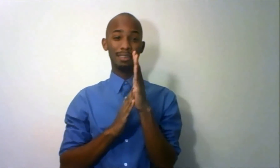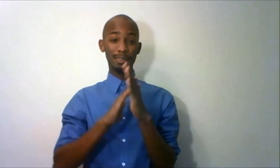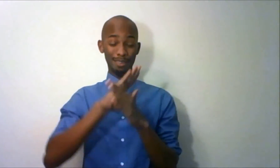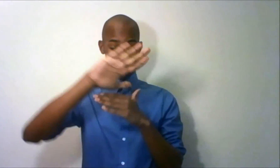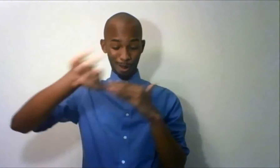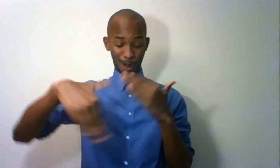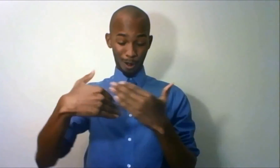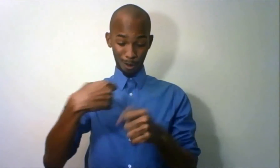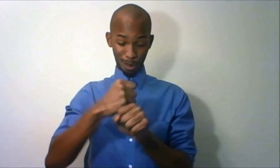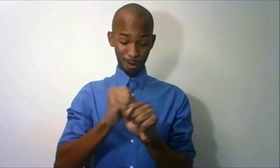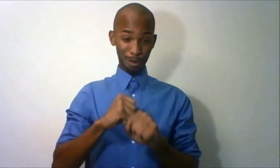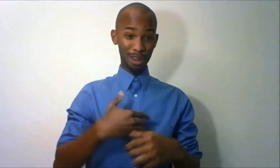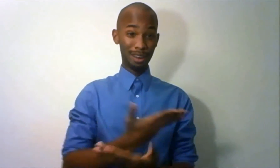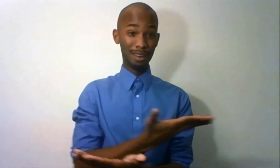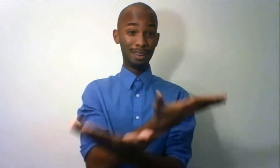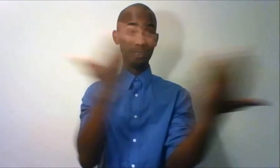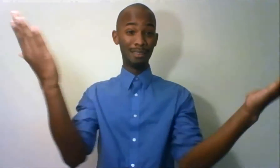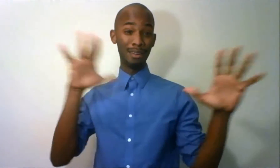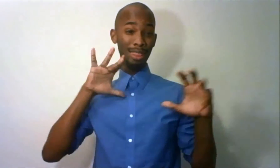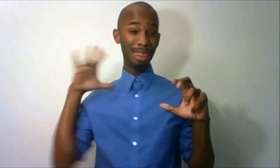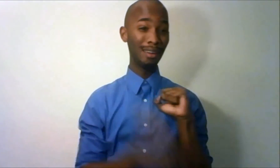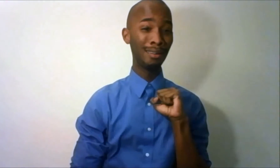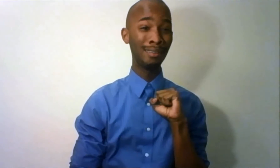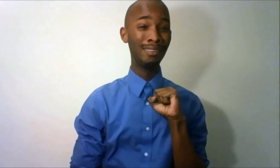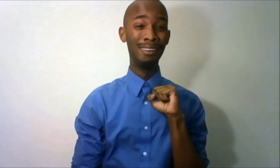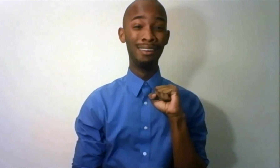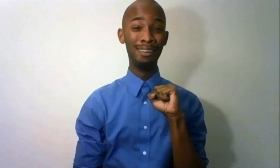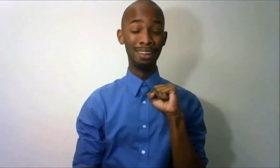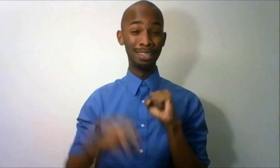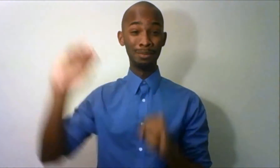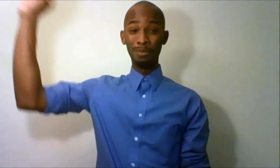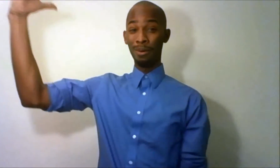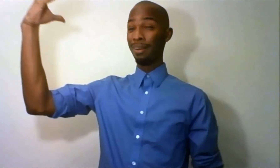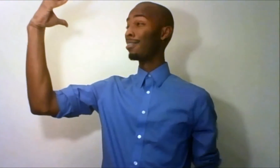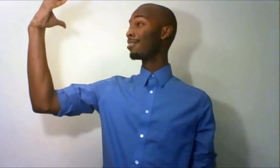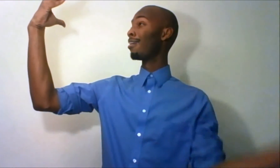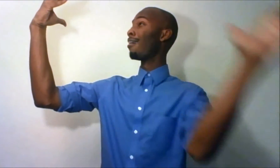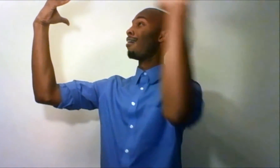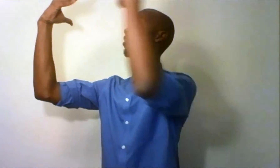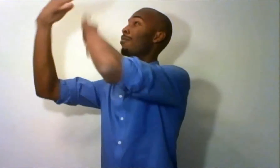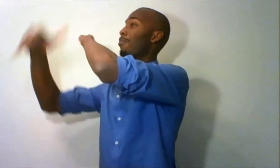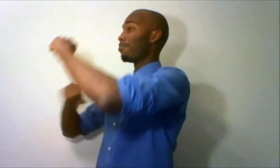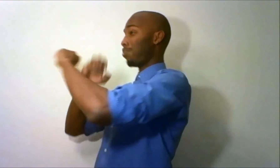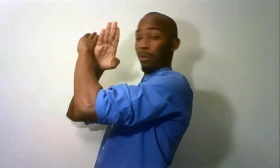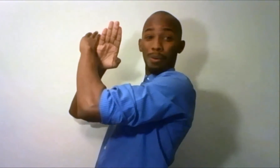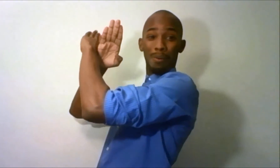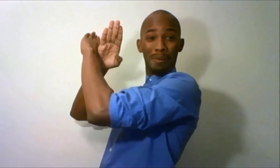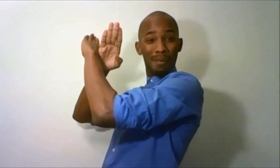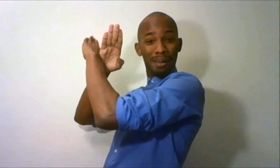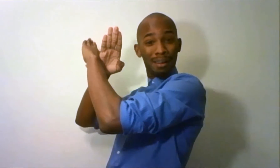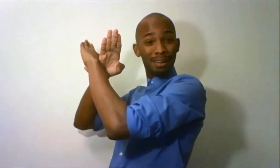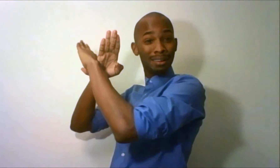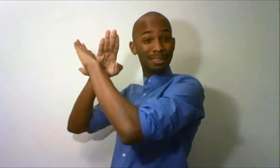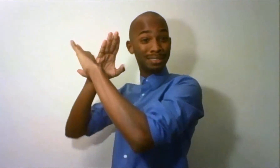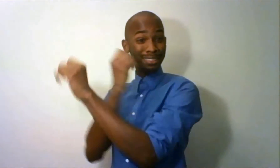The moon and stars they wept The morning sun was dead